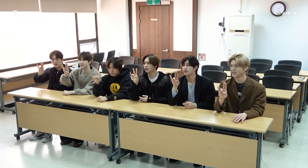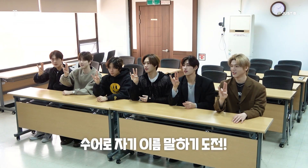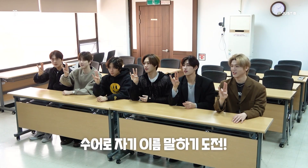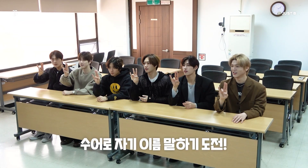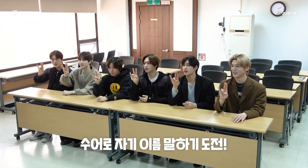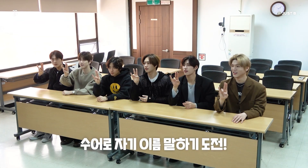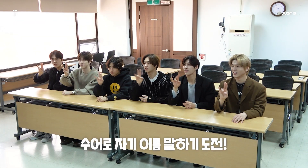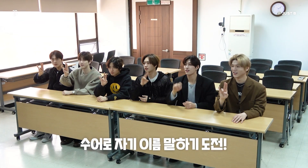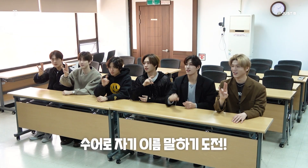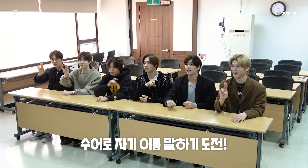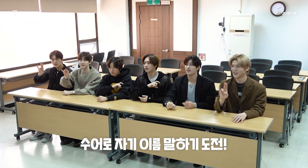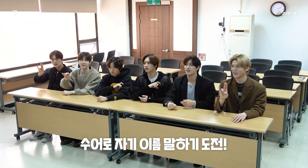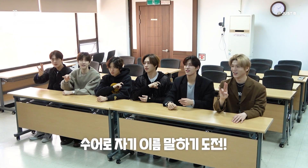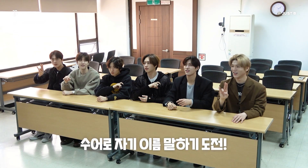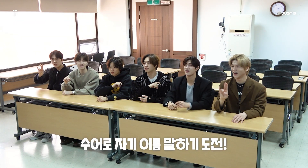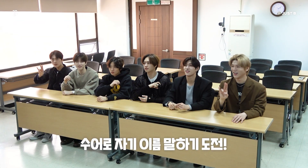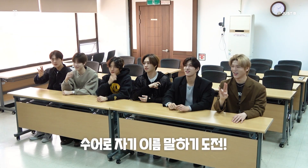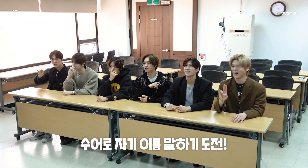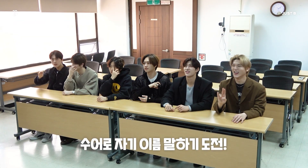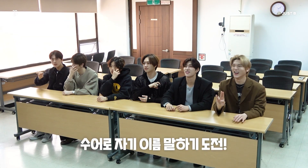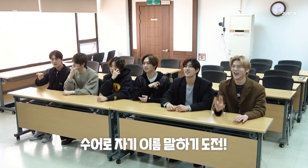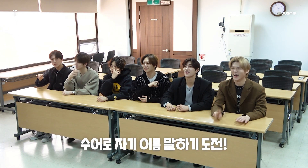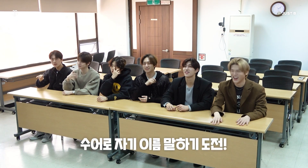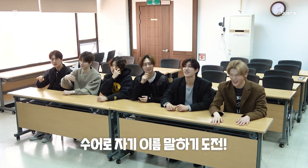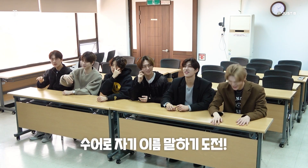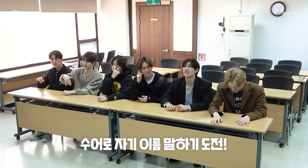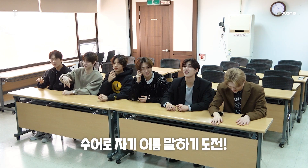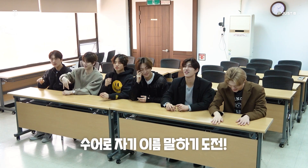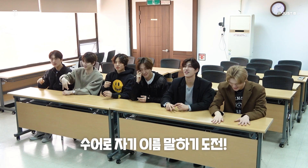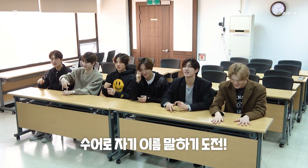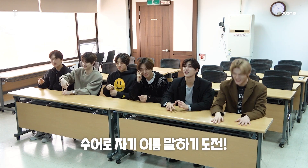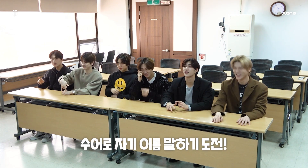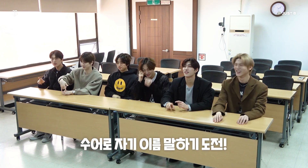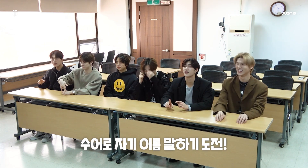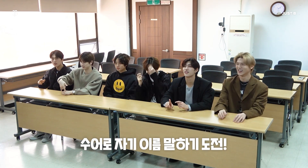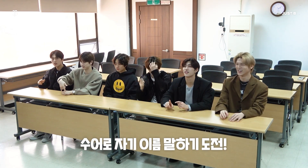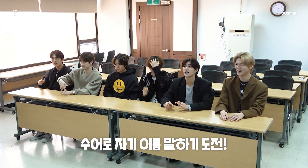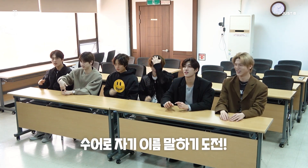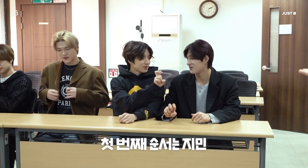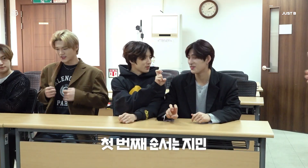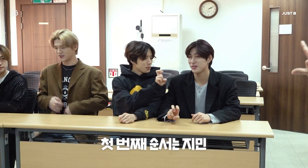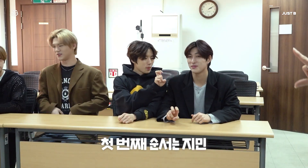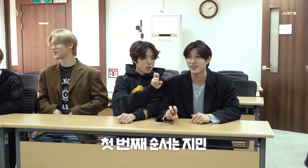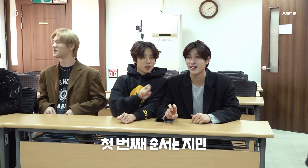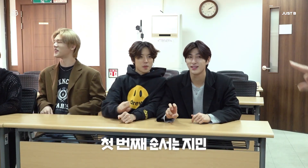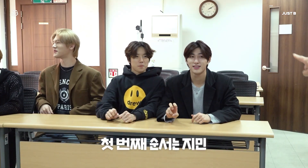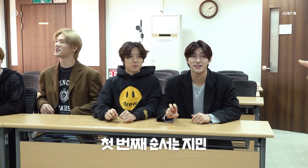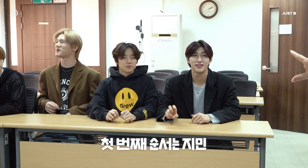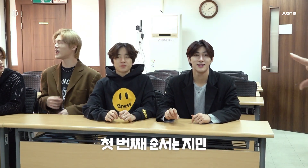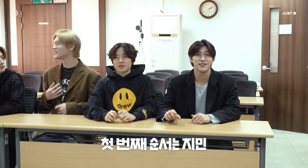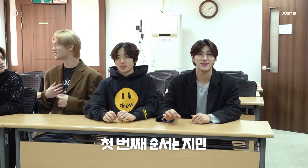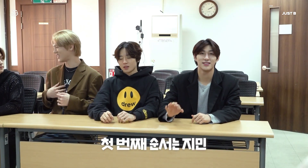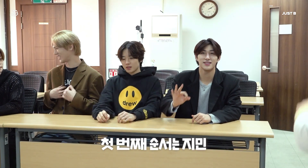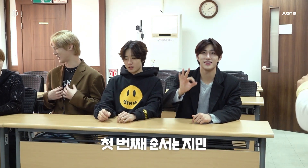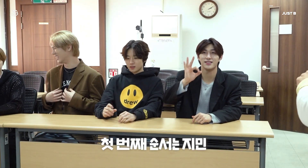[Saying their name in sign language!] Try spelling your names with finger spelling [JIMIN is the first to go] I'm going to spell Bain